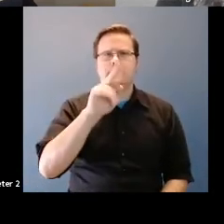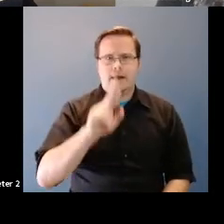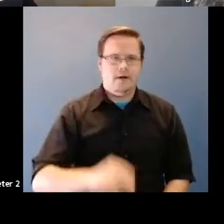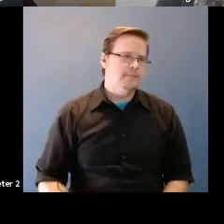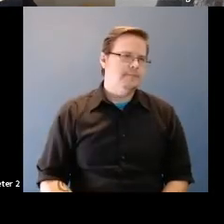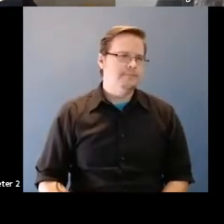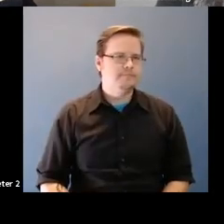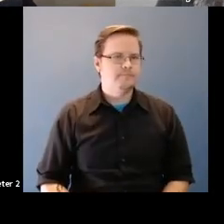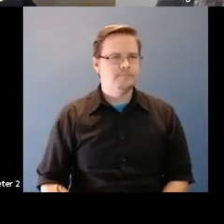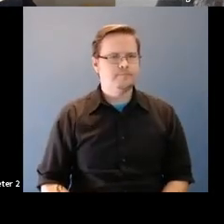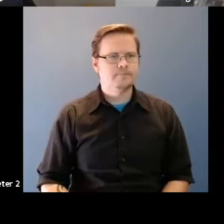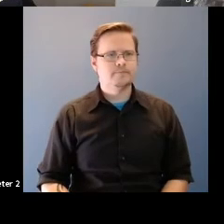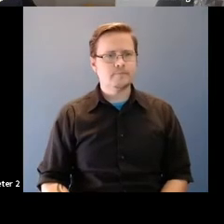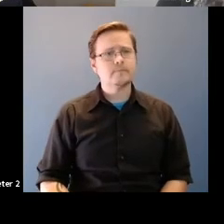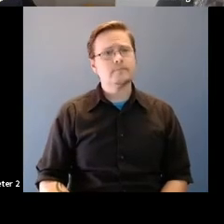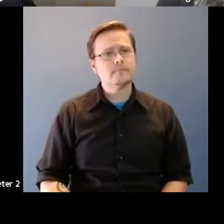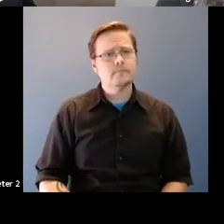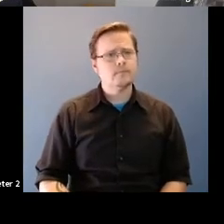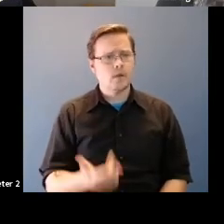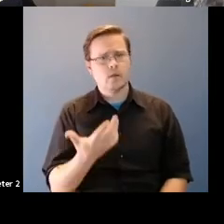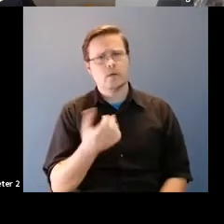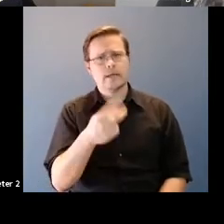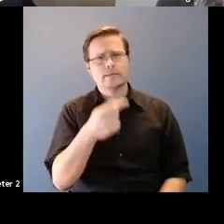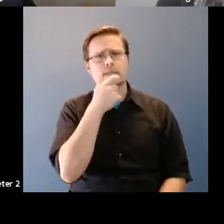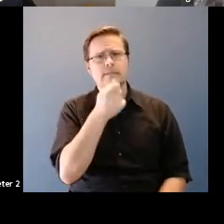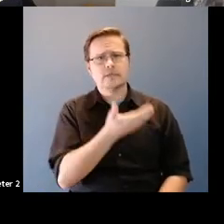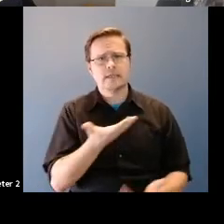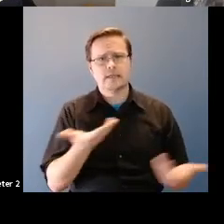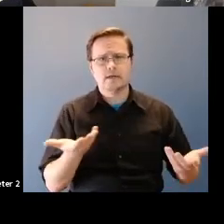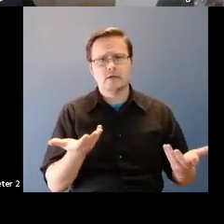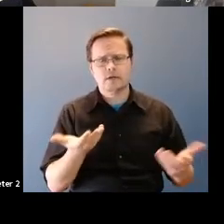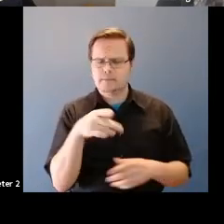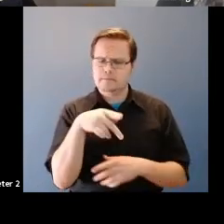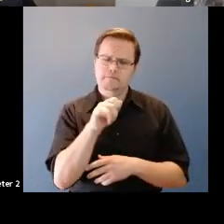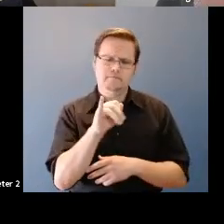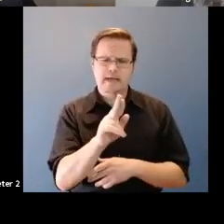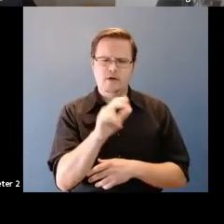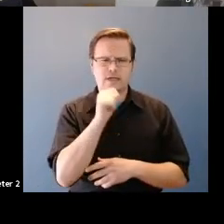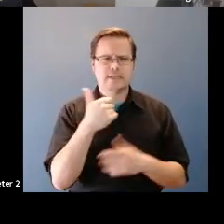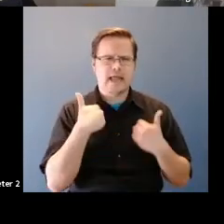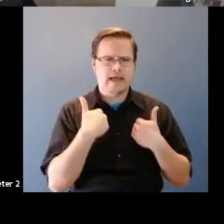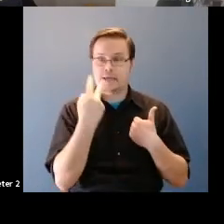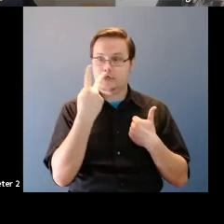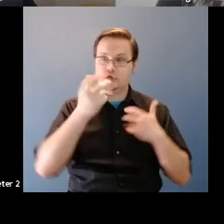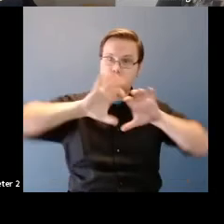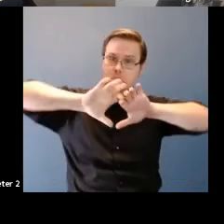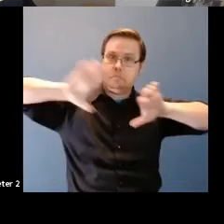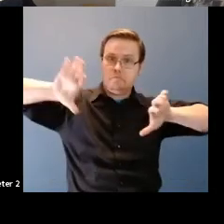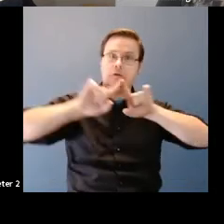Martin Wattenberg: OK, so the interesting thing here is that pair doesn't have necessarily to wildly different meanings the way rock does.